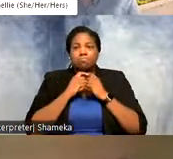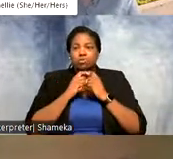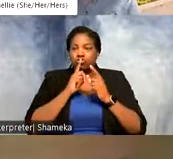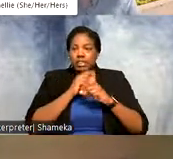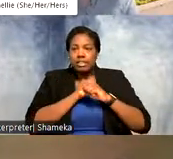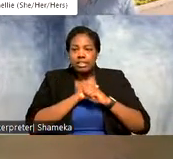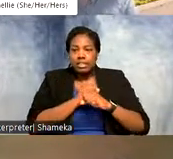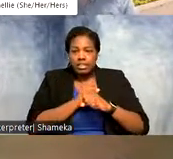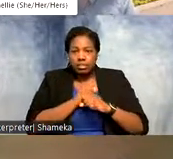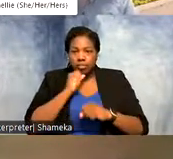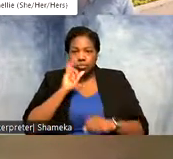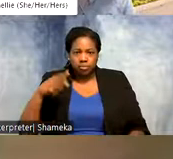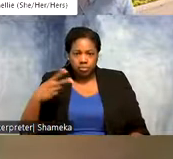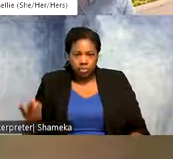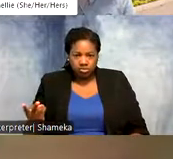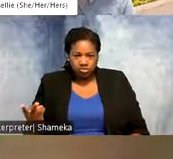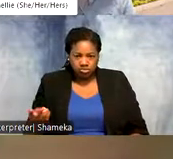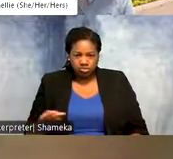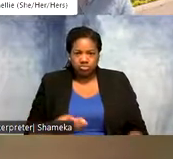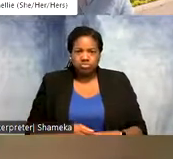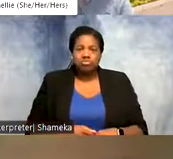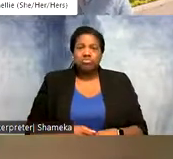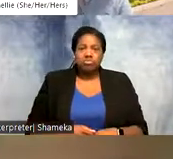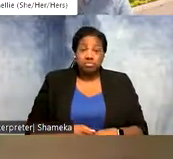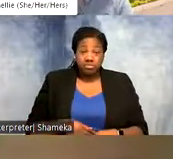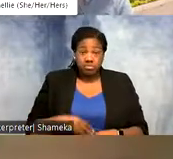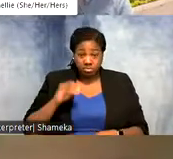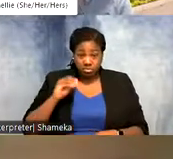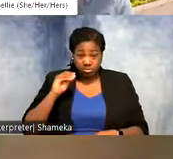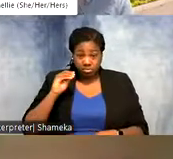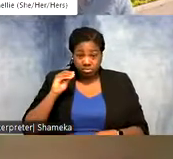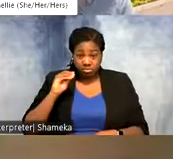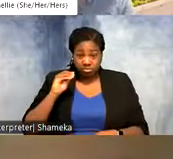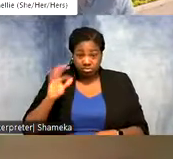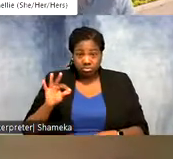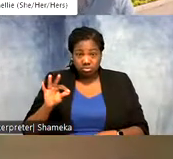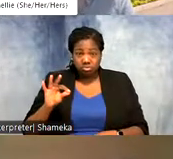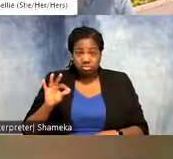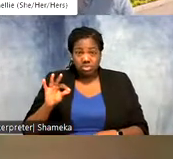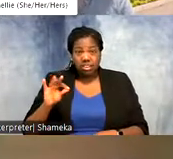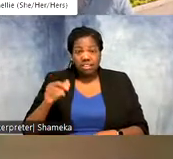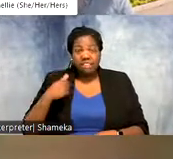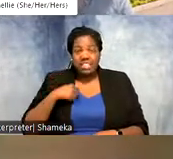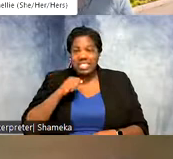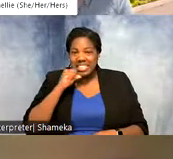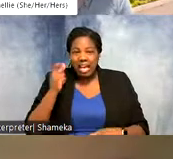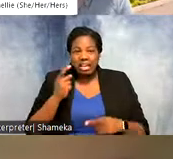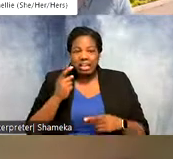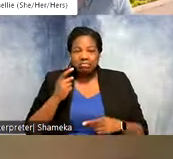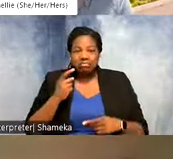likely to fall off. So a lot of times if if that if that tag is on correctly and the tag stops moving,